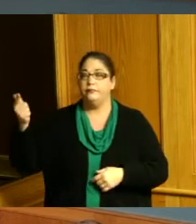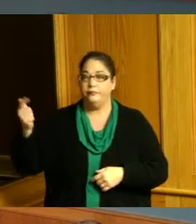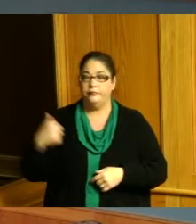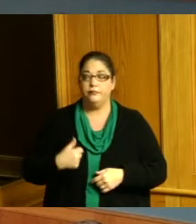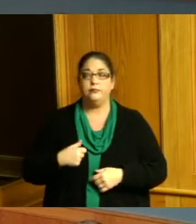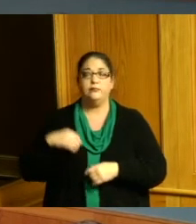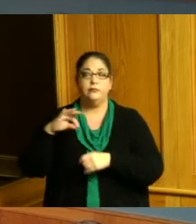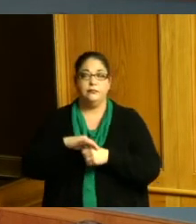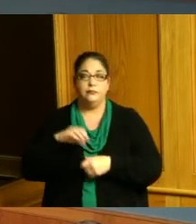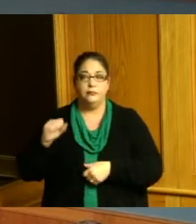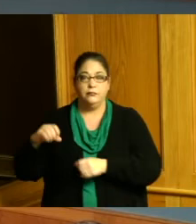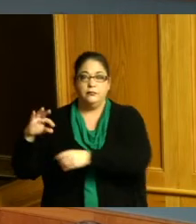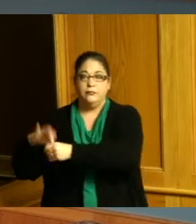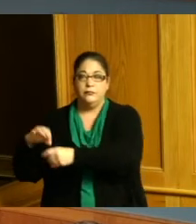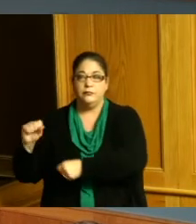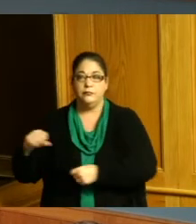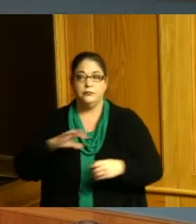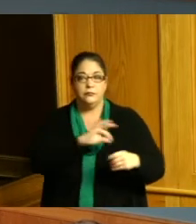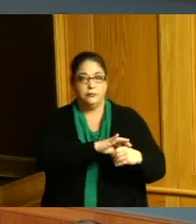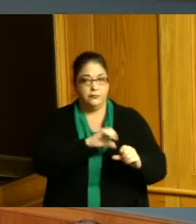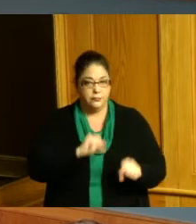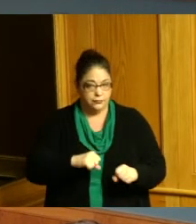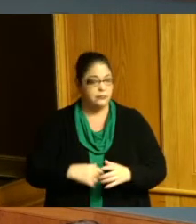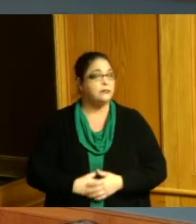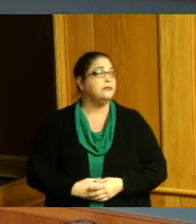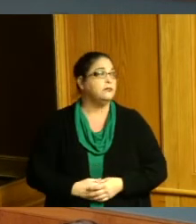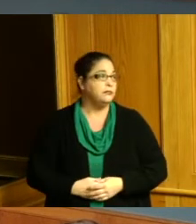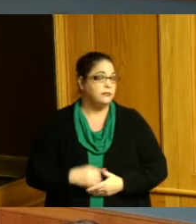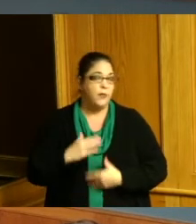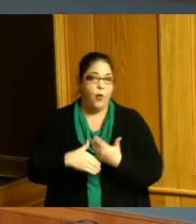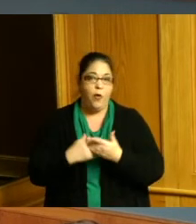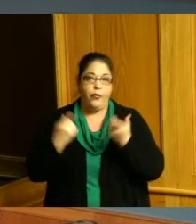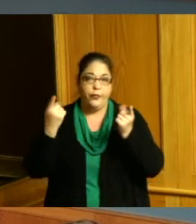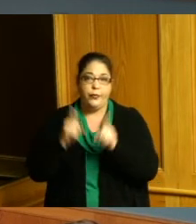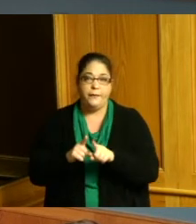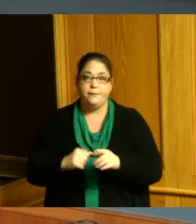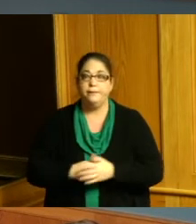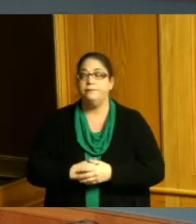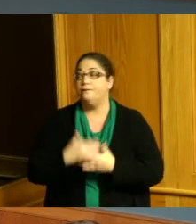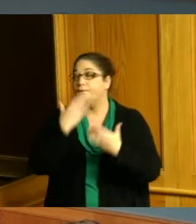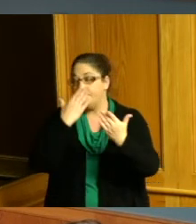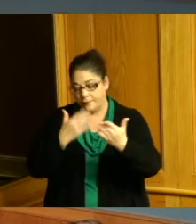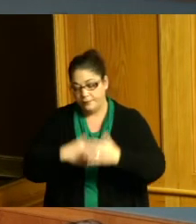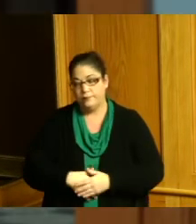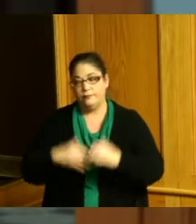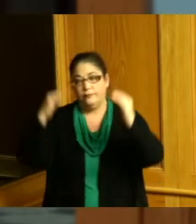yes Commissioner yeah Commissioner threehouse yes thank you thank you item number five is